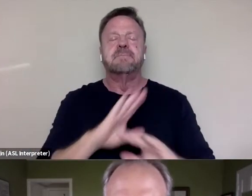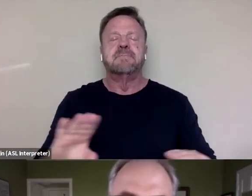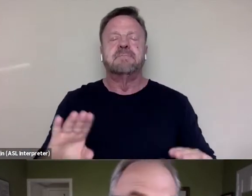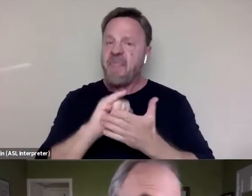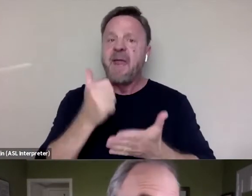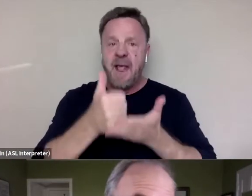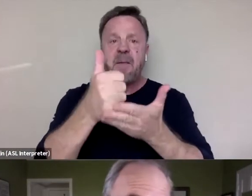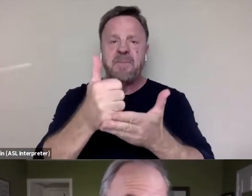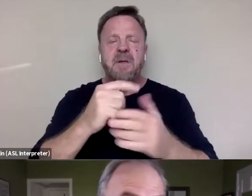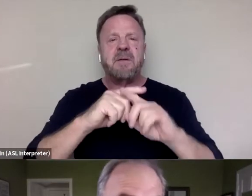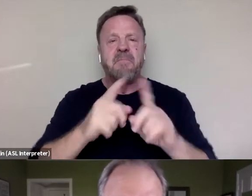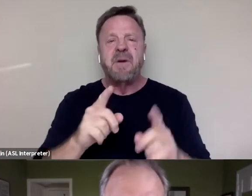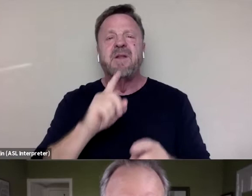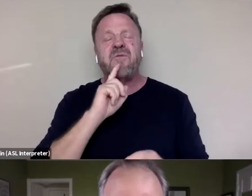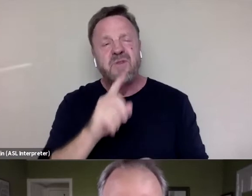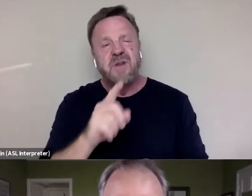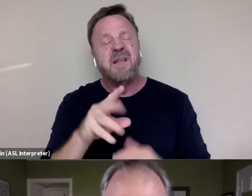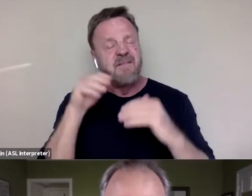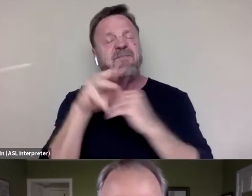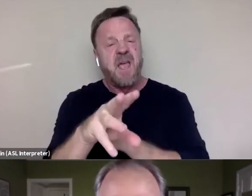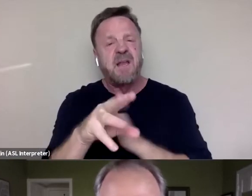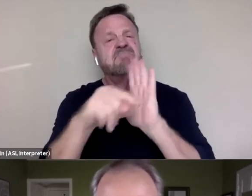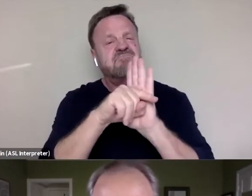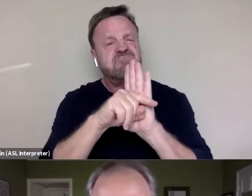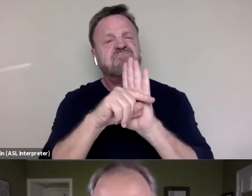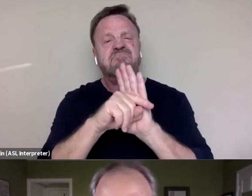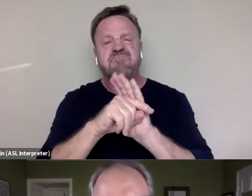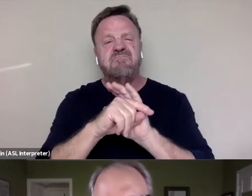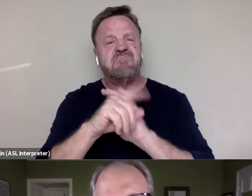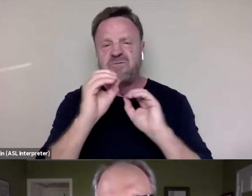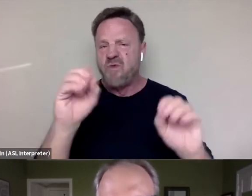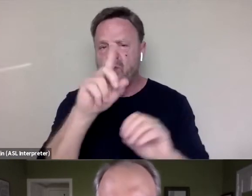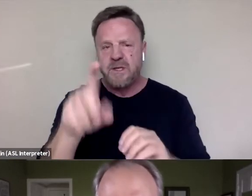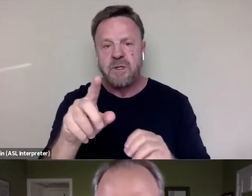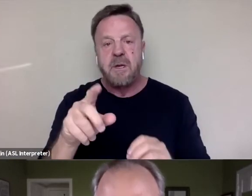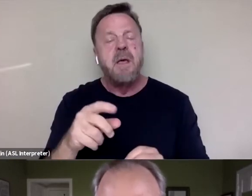But I think it does take its toll. I mean, no question. I'm not quite as directly involved.